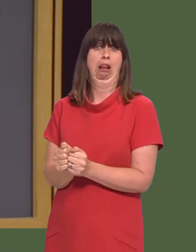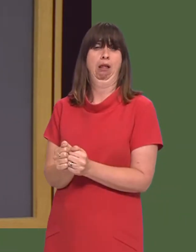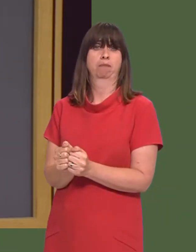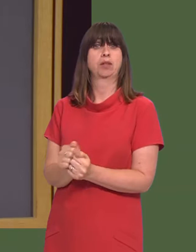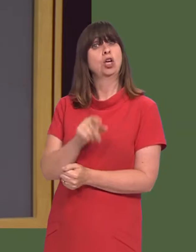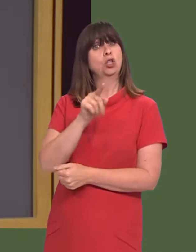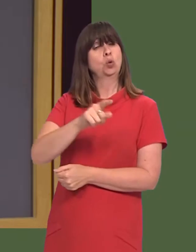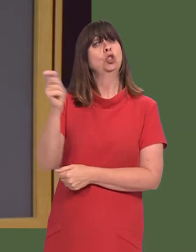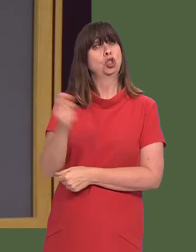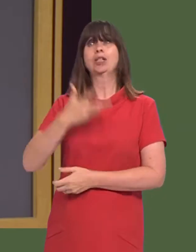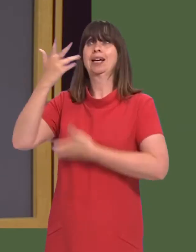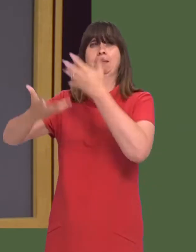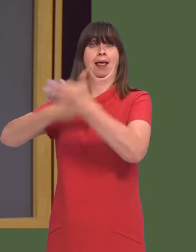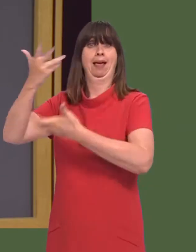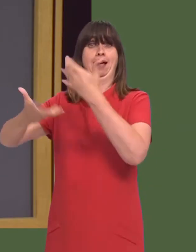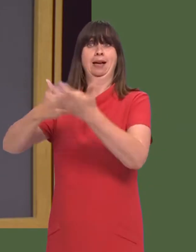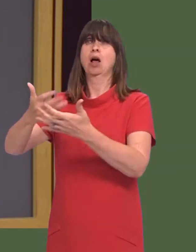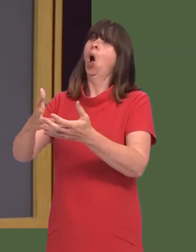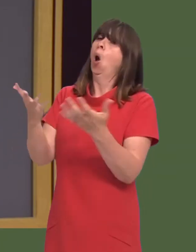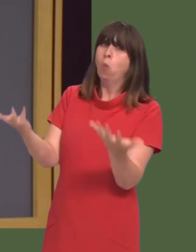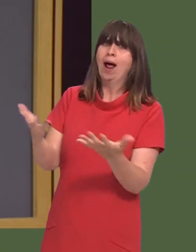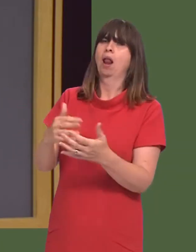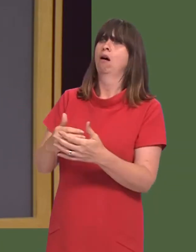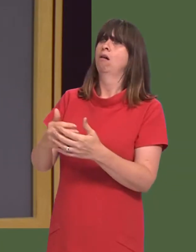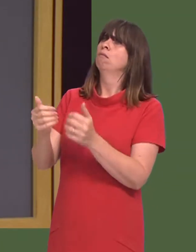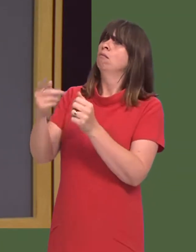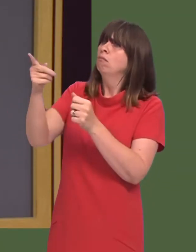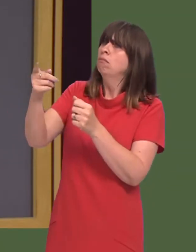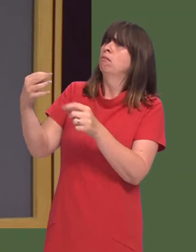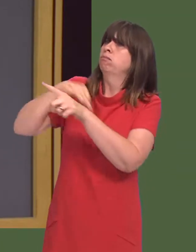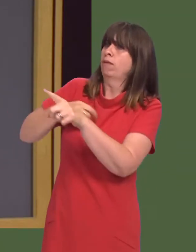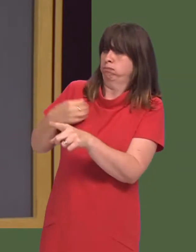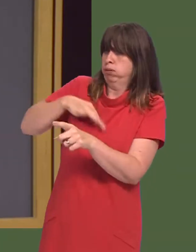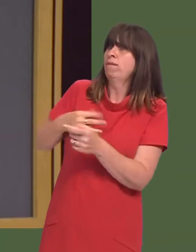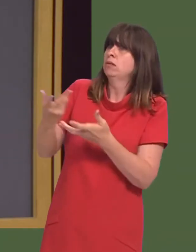So, what he should explain to Michel Barnier on Thursday is the advantages of mutuality